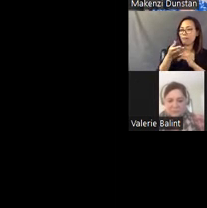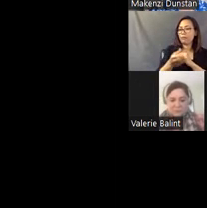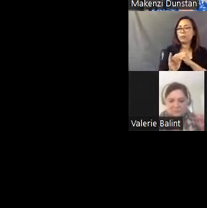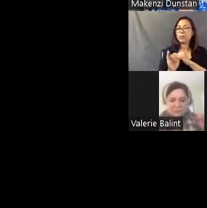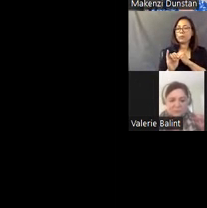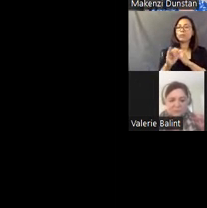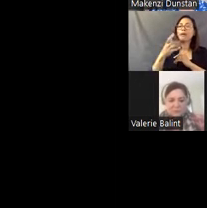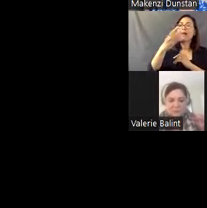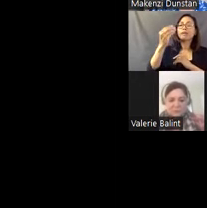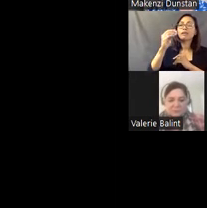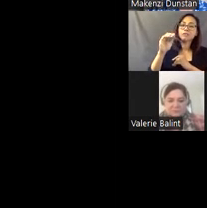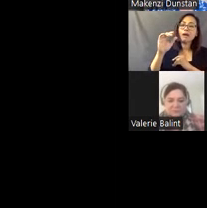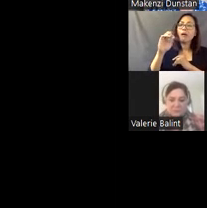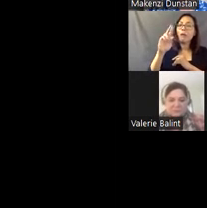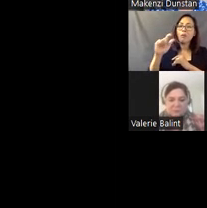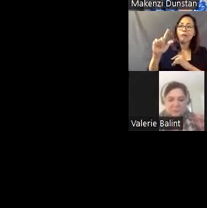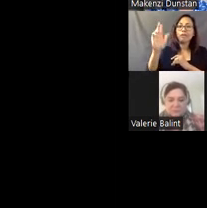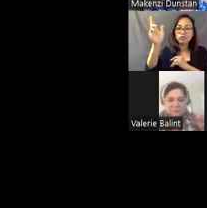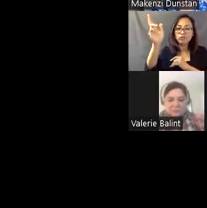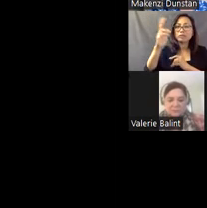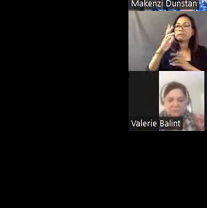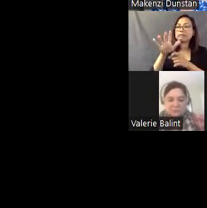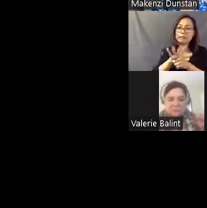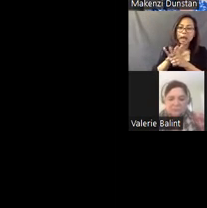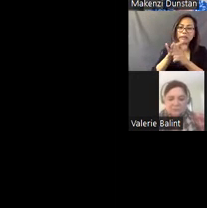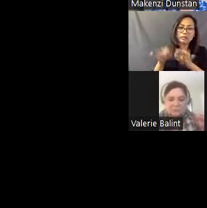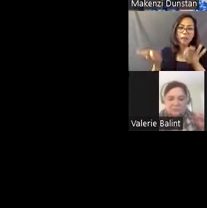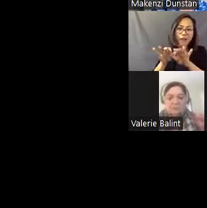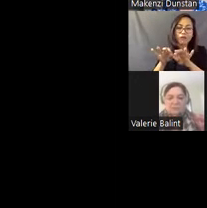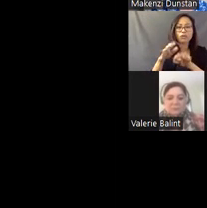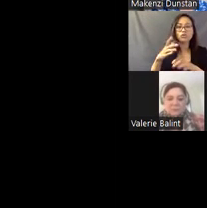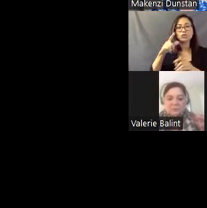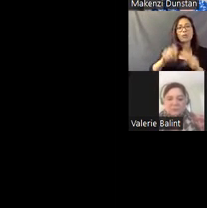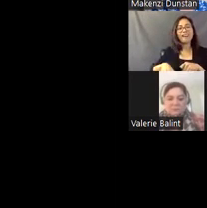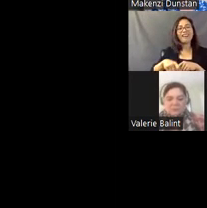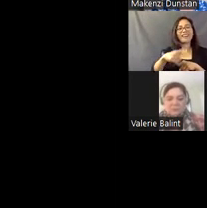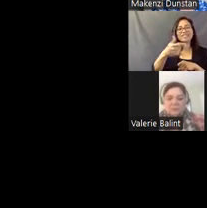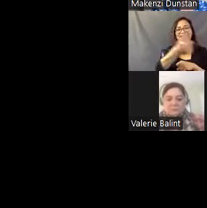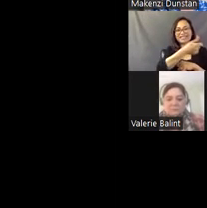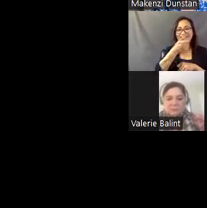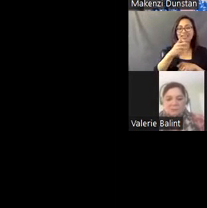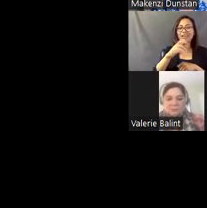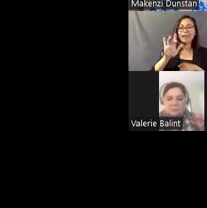histories, and the sites matter port so you can virtually explore Pasaquan if you can't